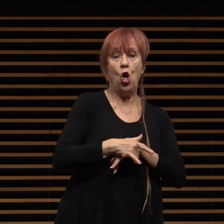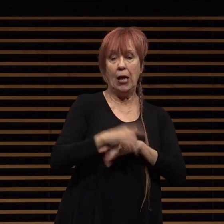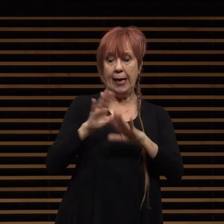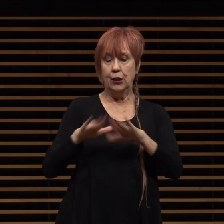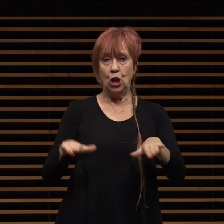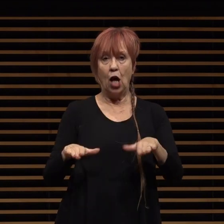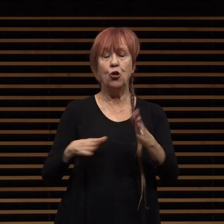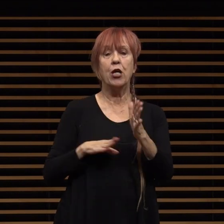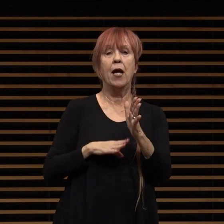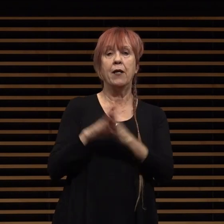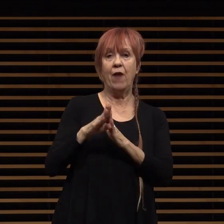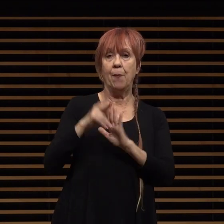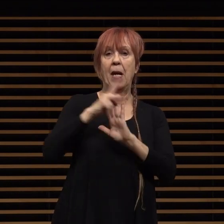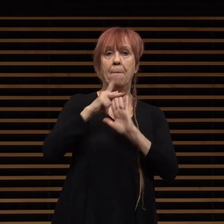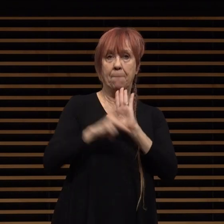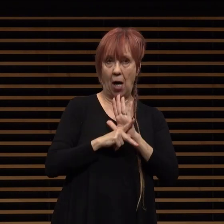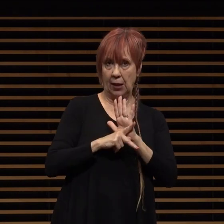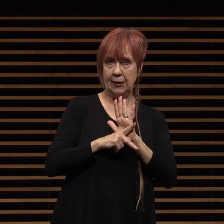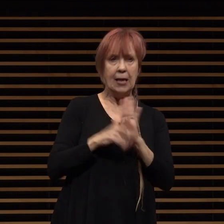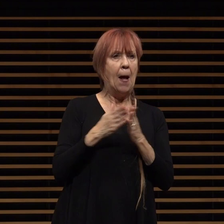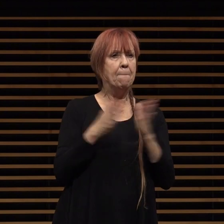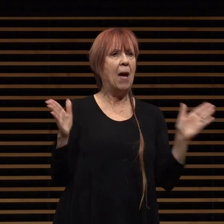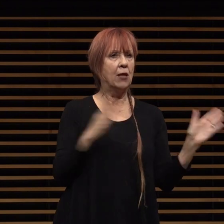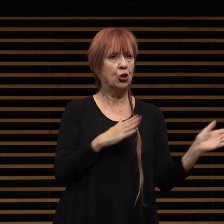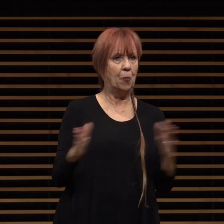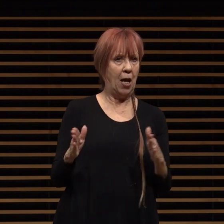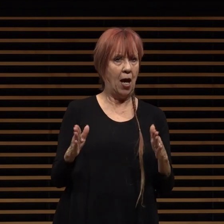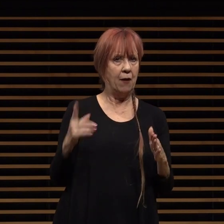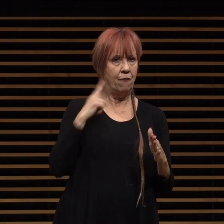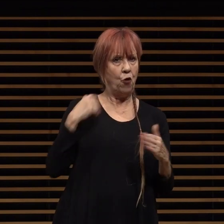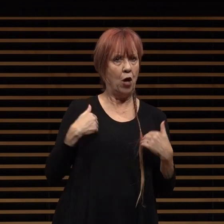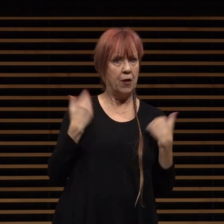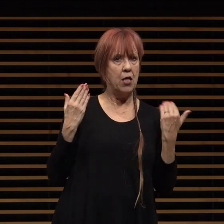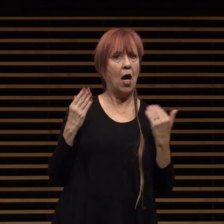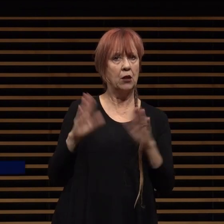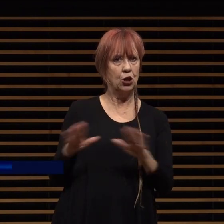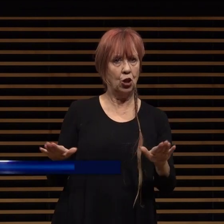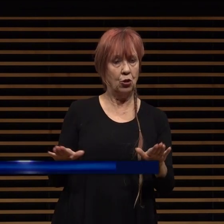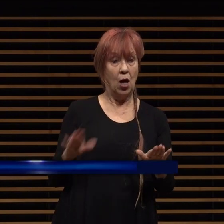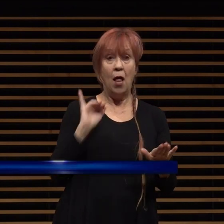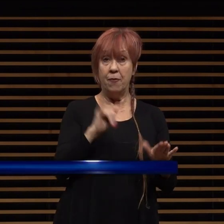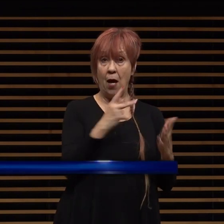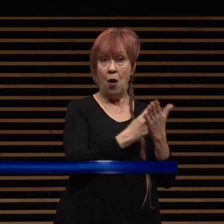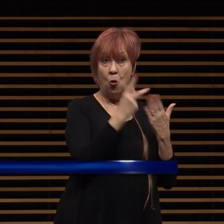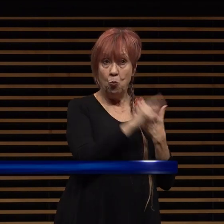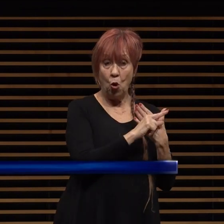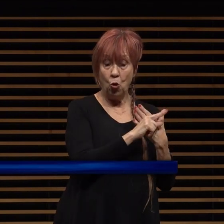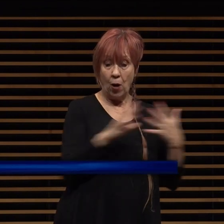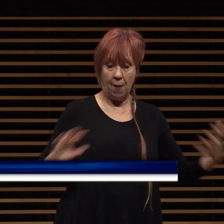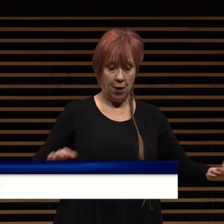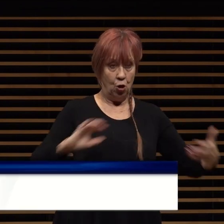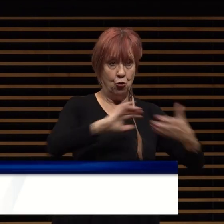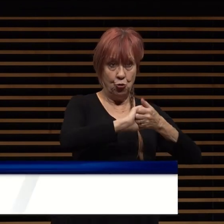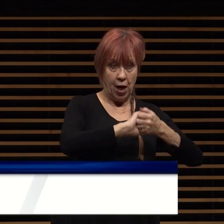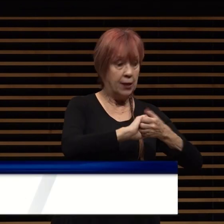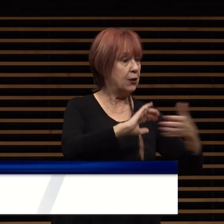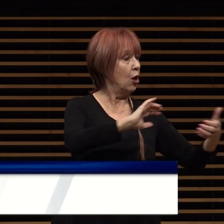master plan for the for the young child that proc that